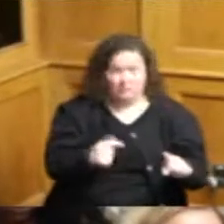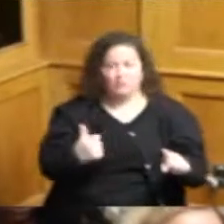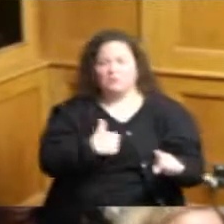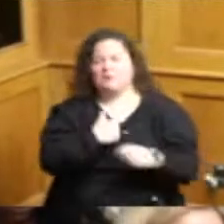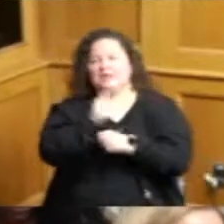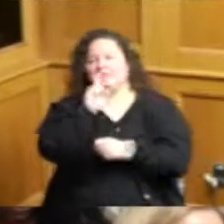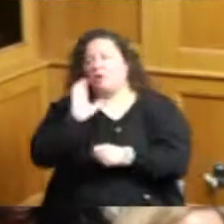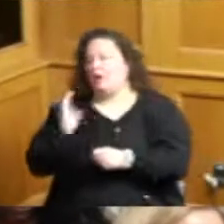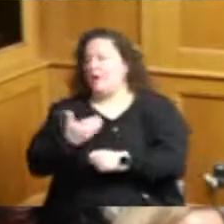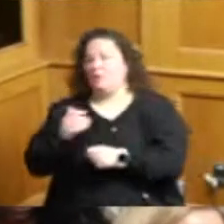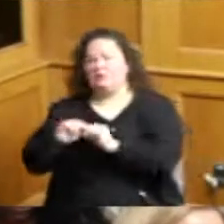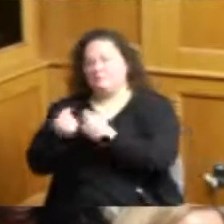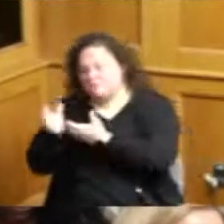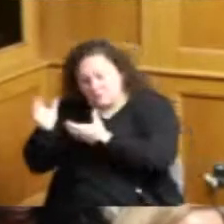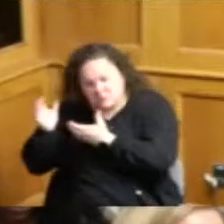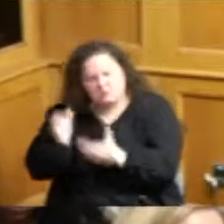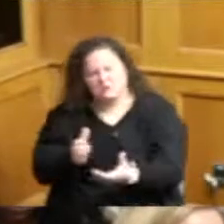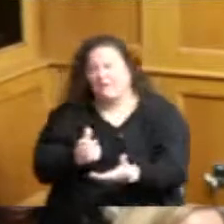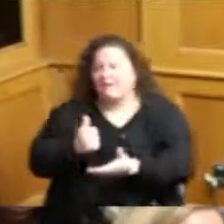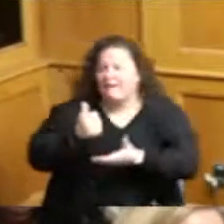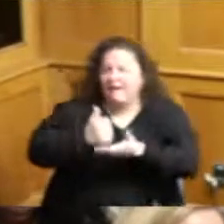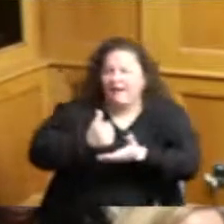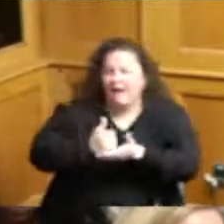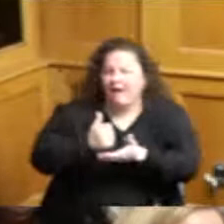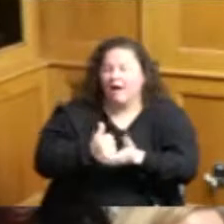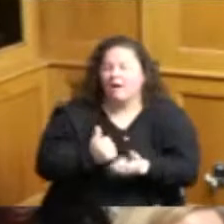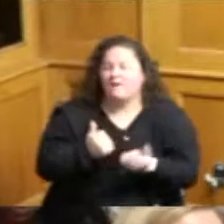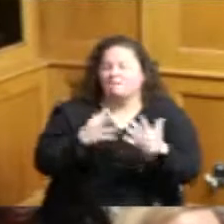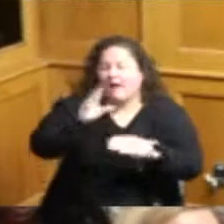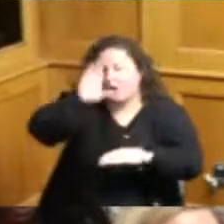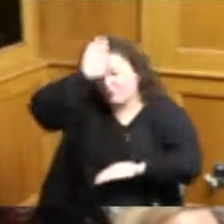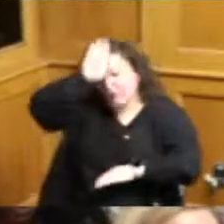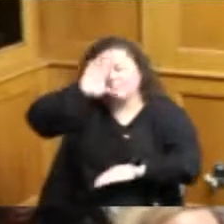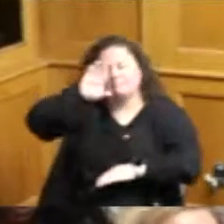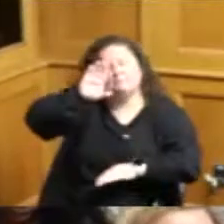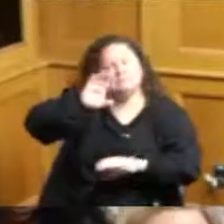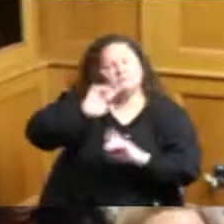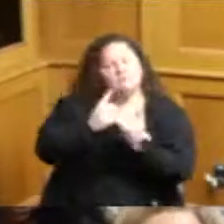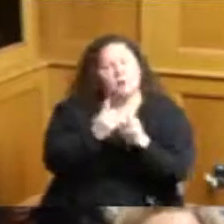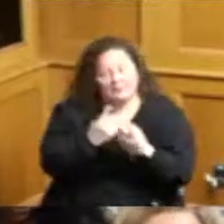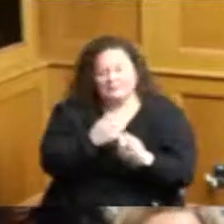out and help fire departments and ema we also go out in tornadoes we're the ones who go out and